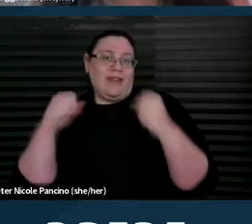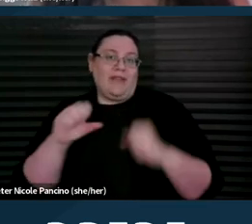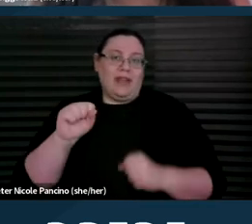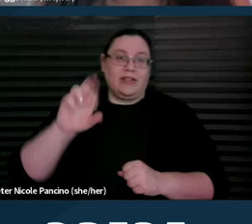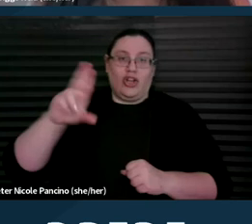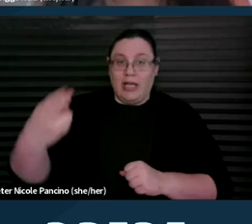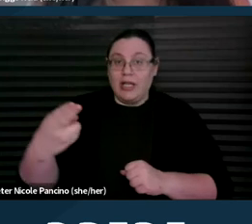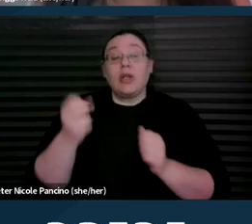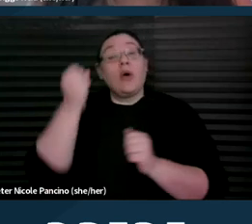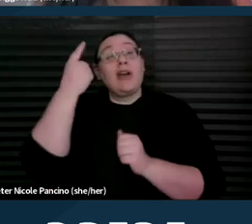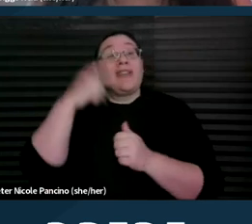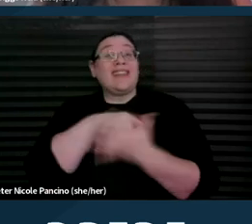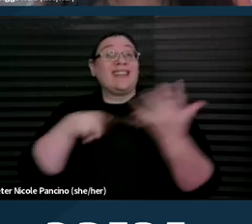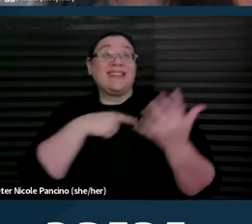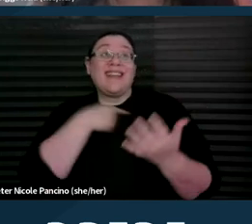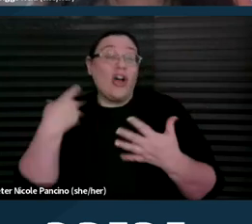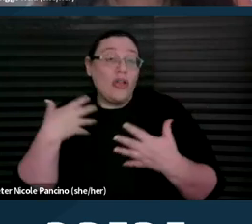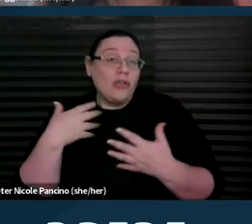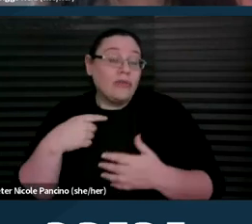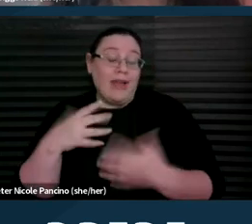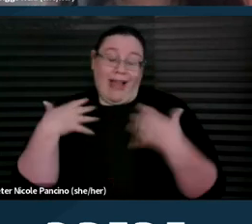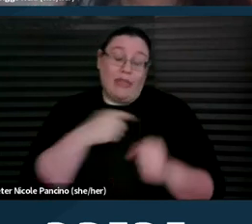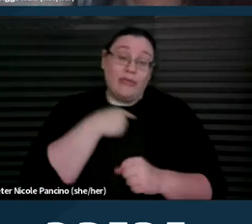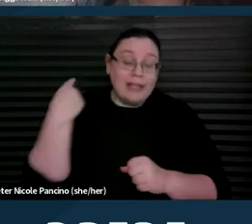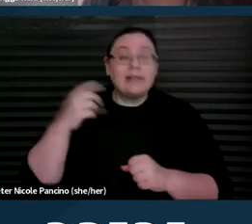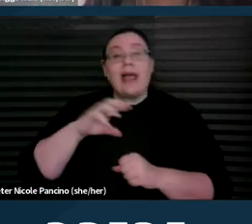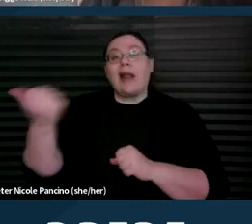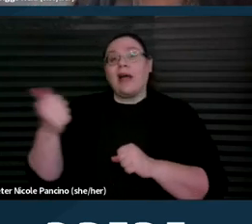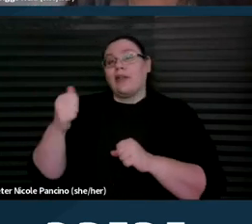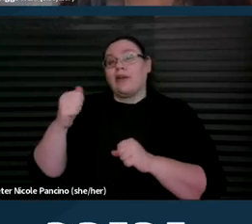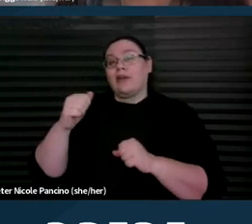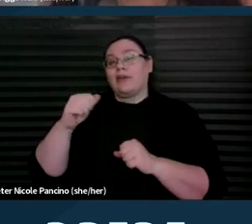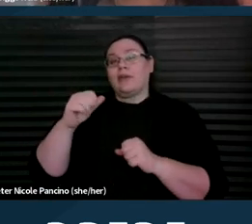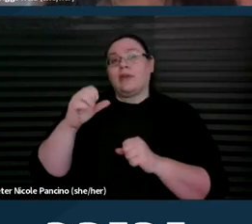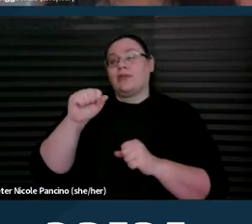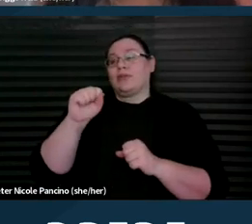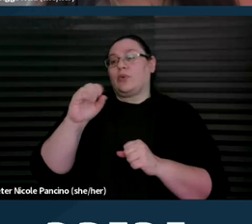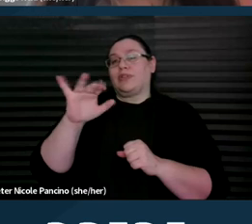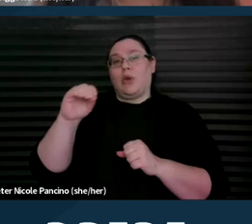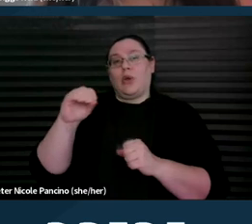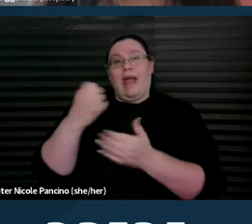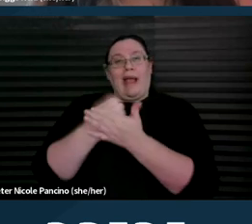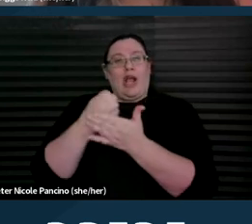and these other socio-economic barriers, it's especially important that people